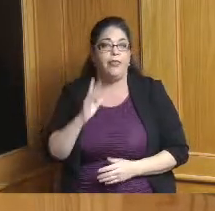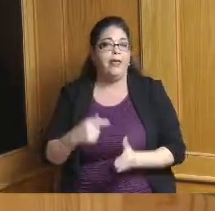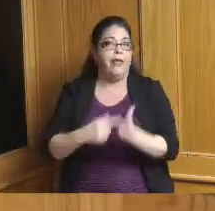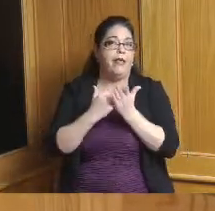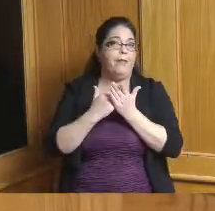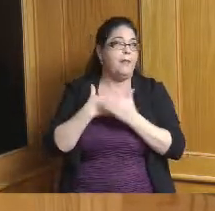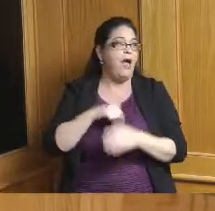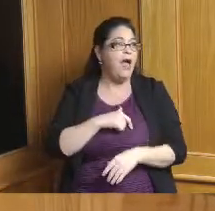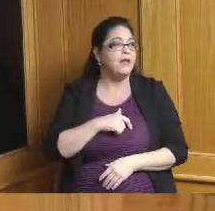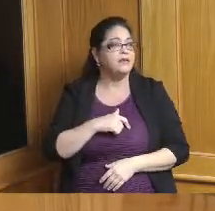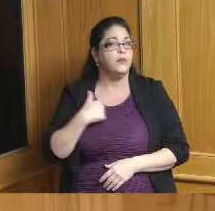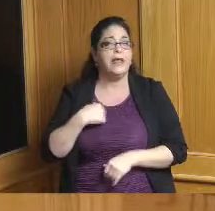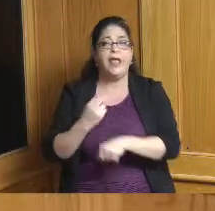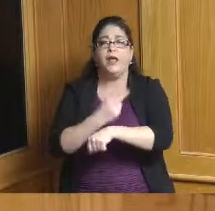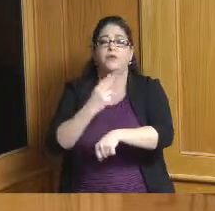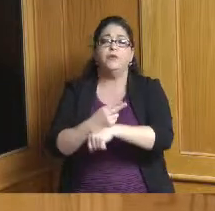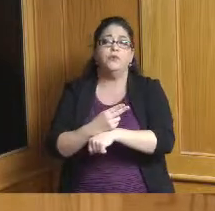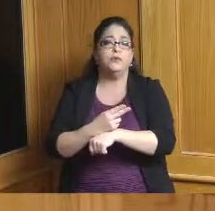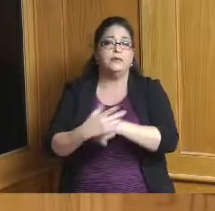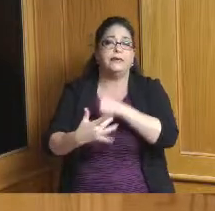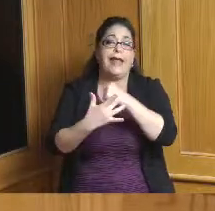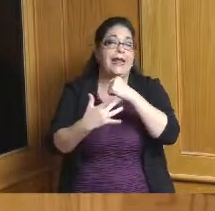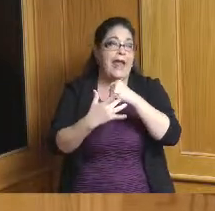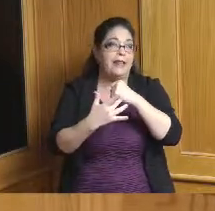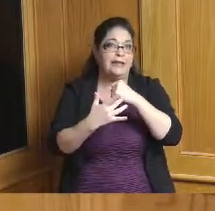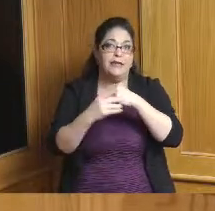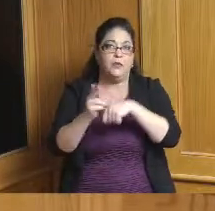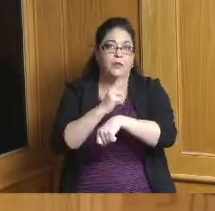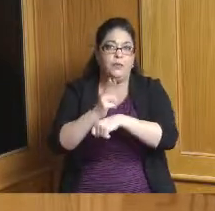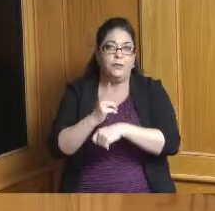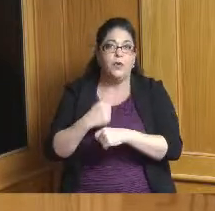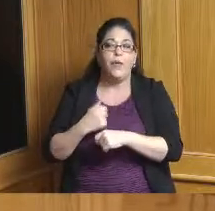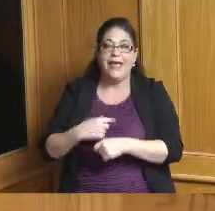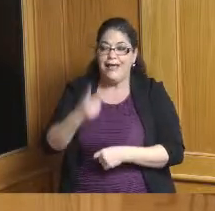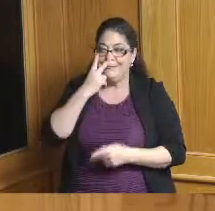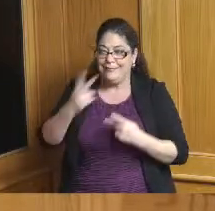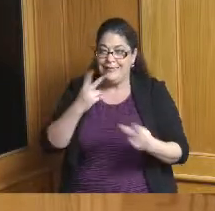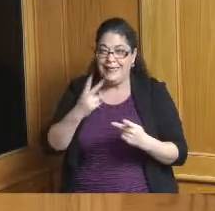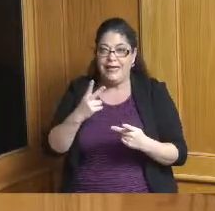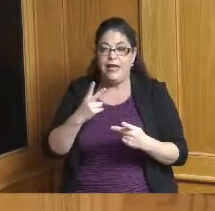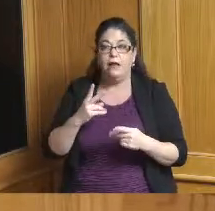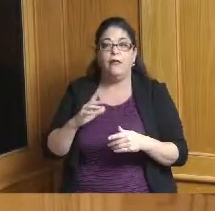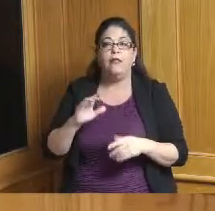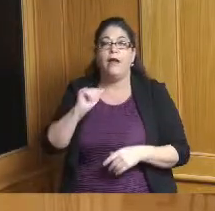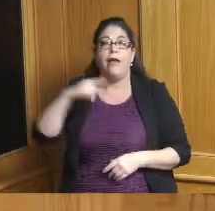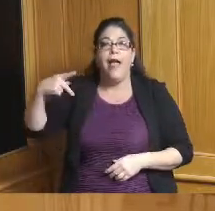interactive and technology based so as we're making decision in one area of the